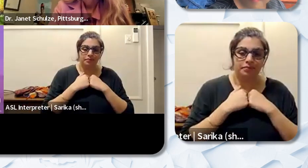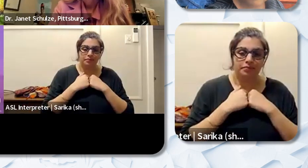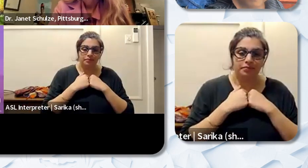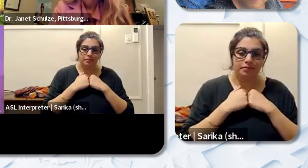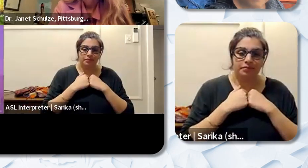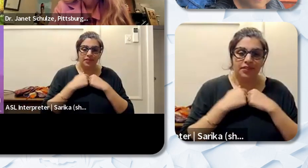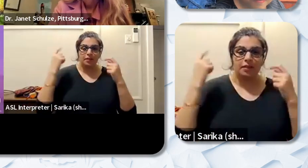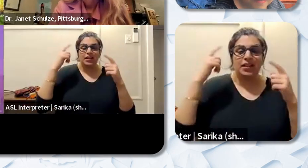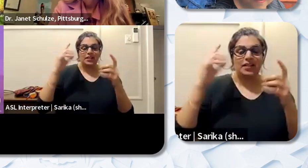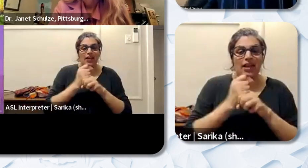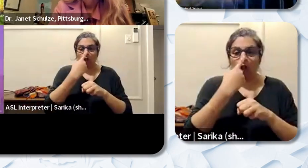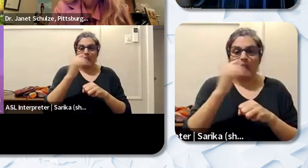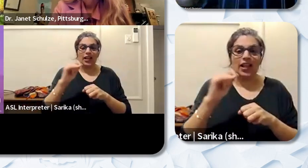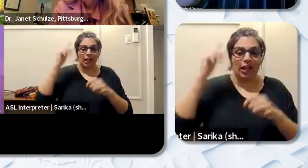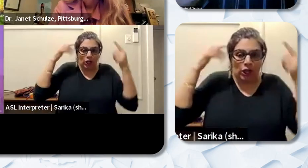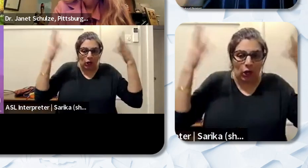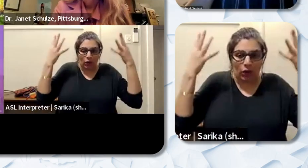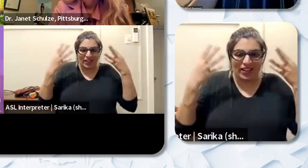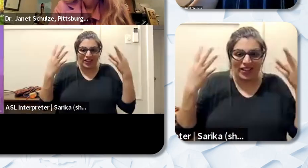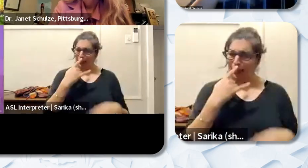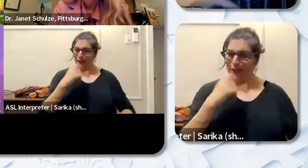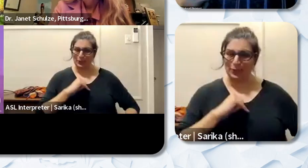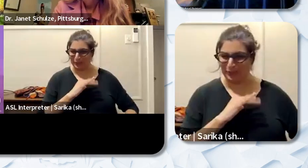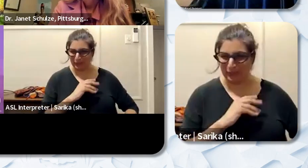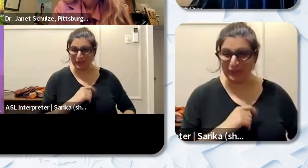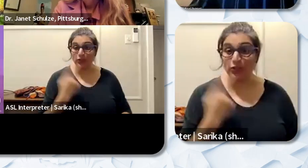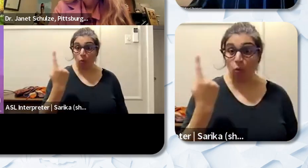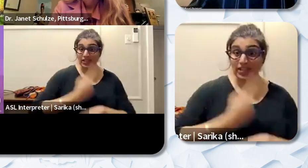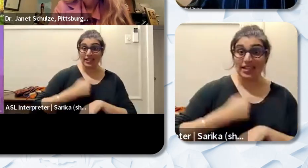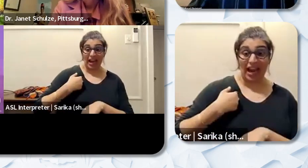curls. It looked like really cool. So one day when I was teaching a long-term assignment in